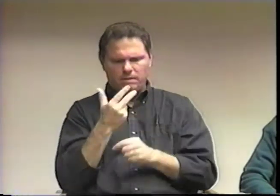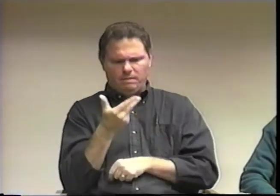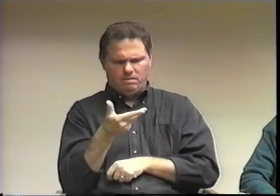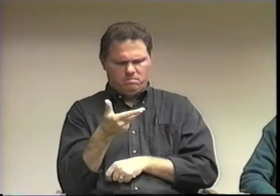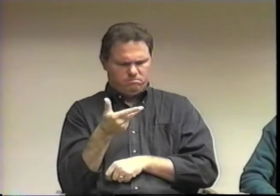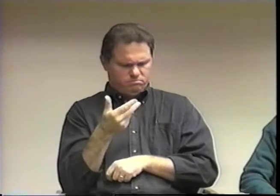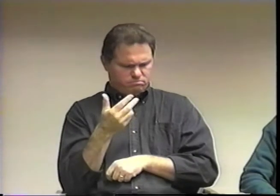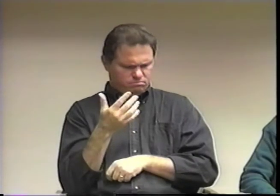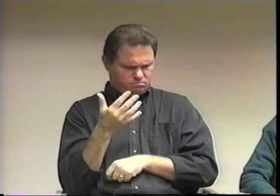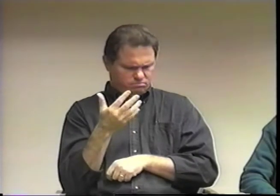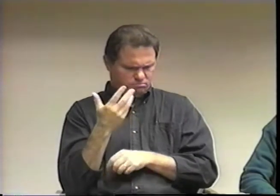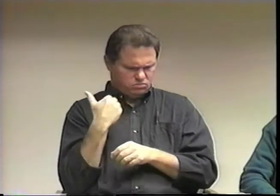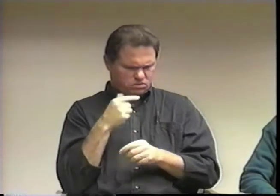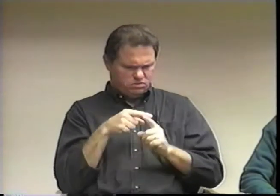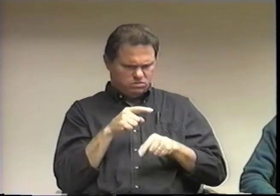I didn't have an interpreter.